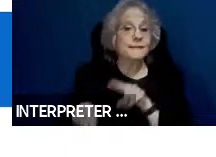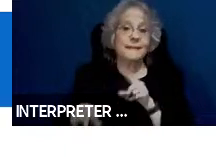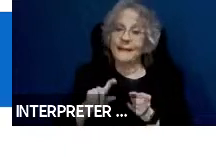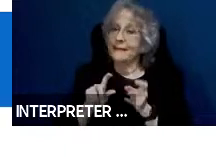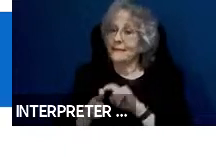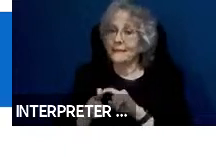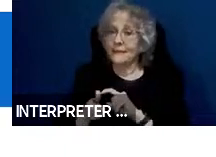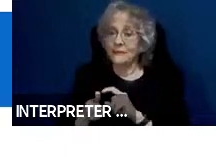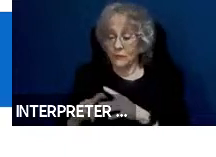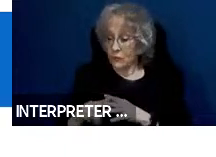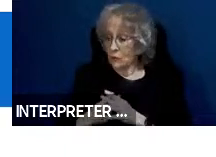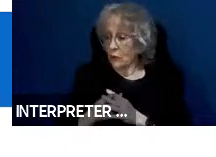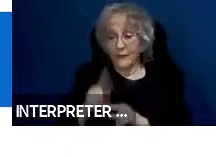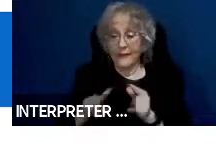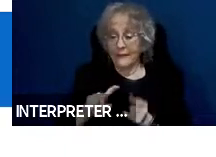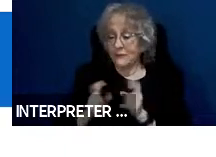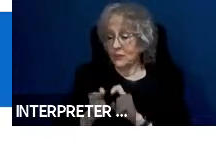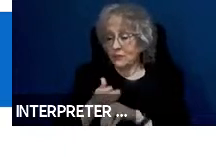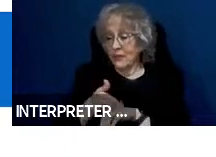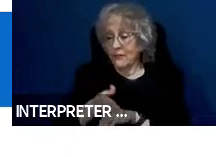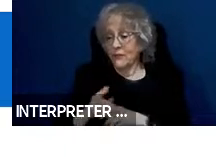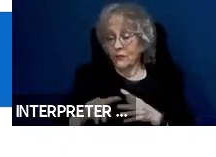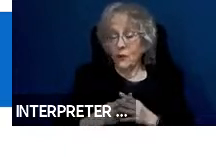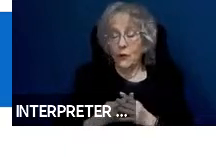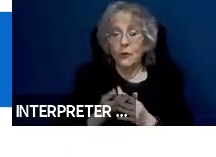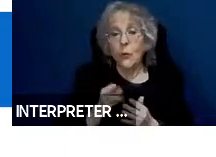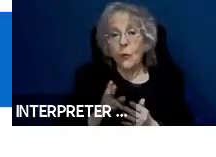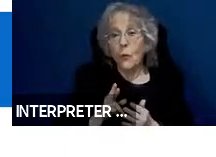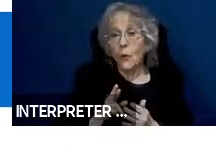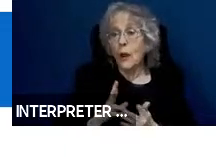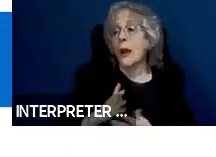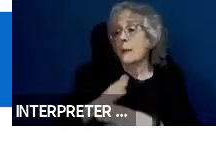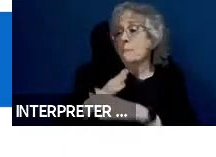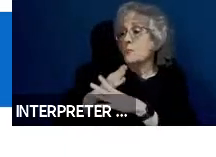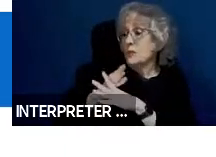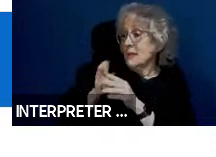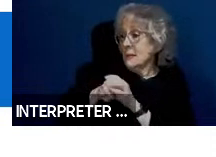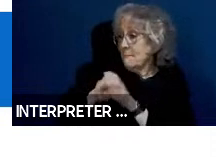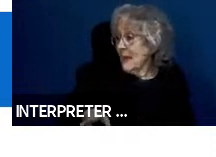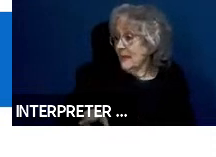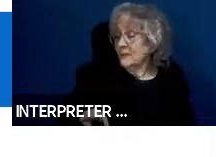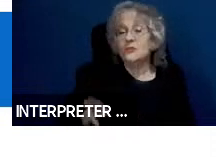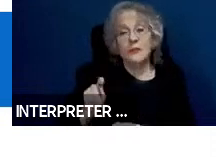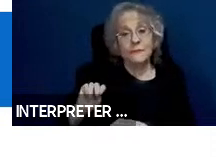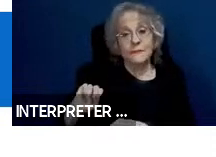starting or the traveler may be tagged as a protected passenger so that the car behaves